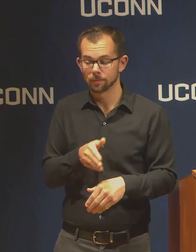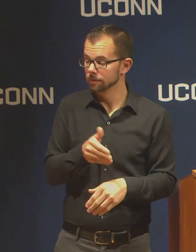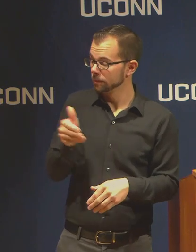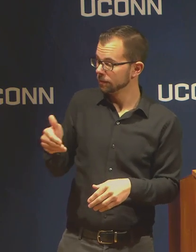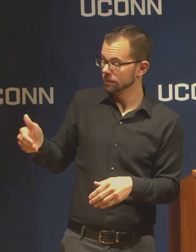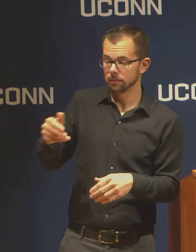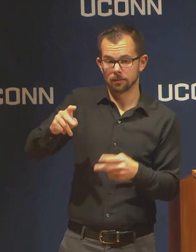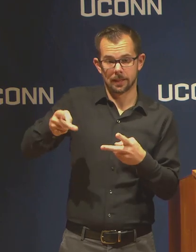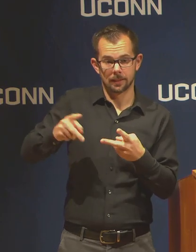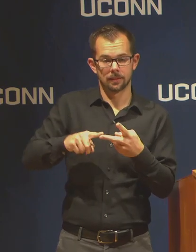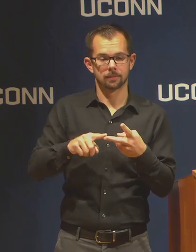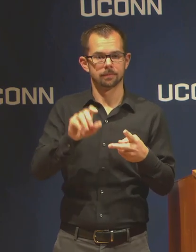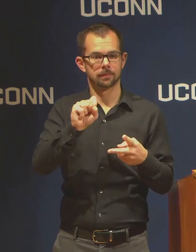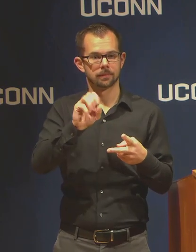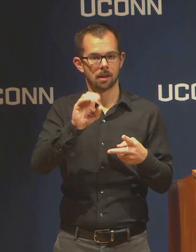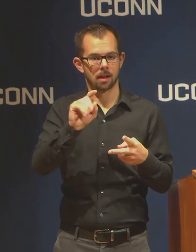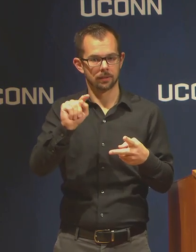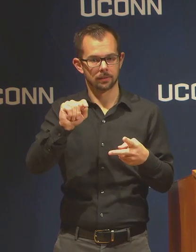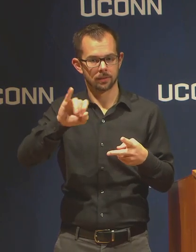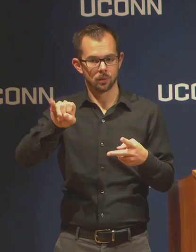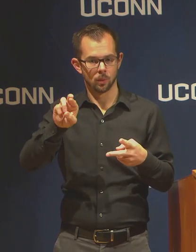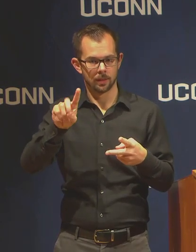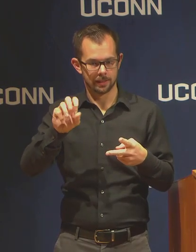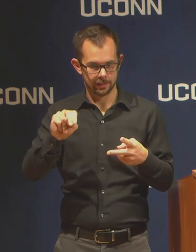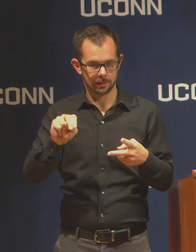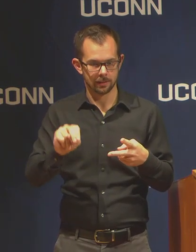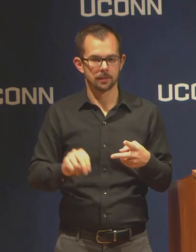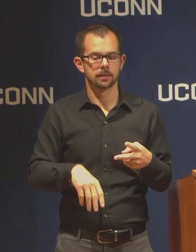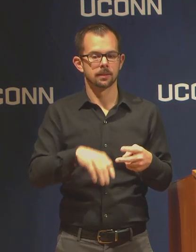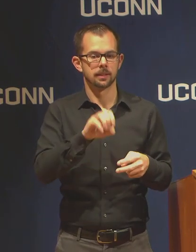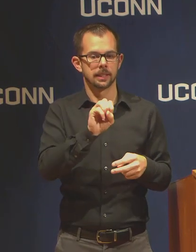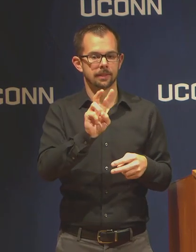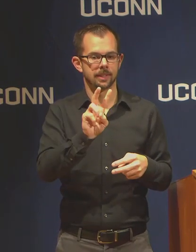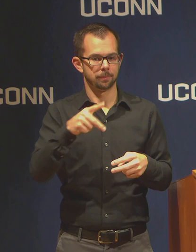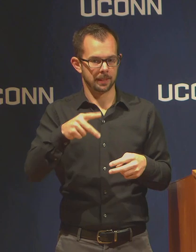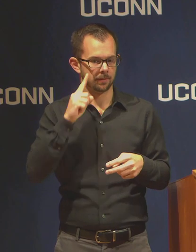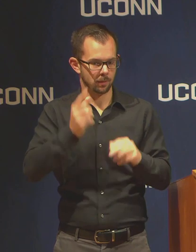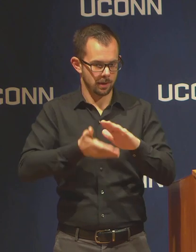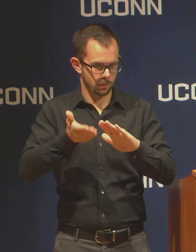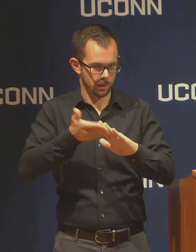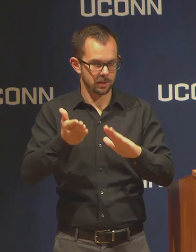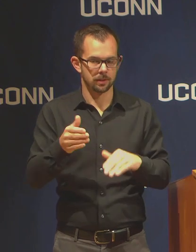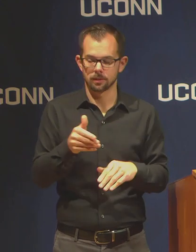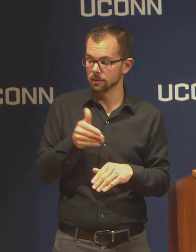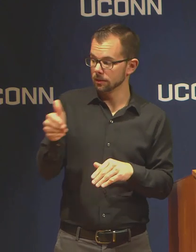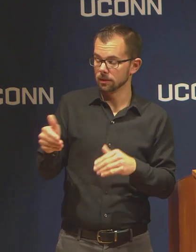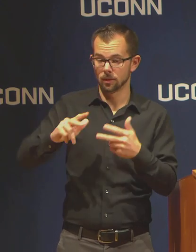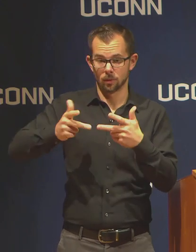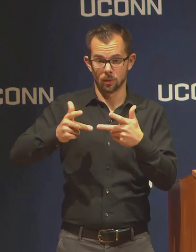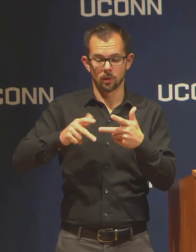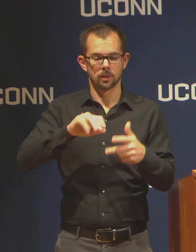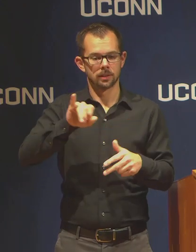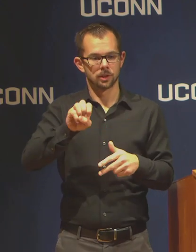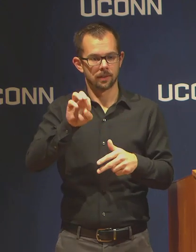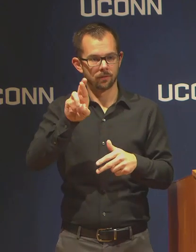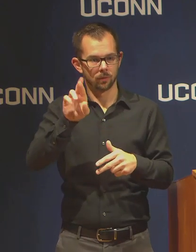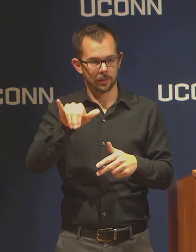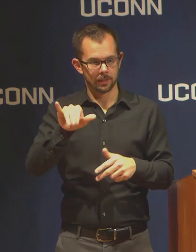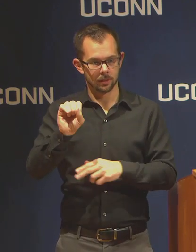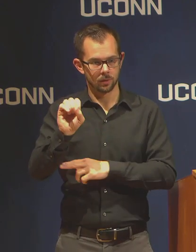for Operations and Administration. We have Jeffrey Shoulson, the Leader of the Academic Affairs Committee,